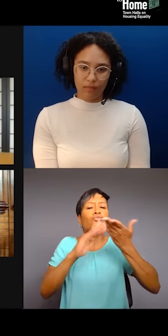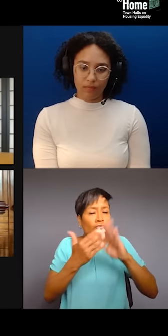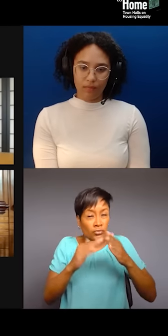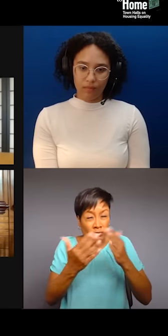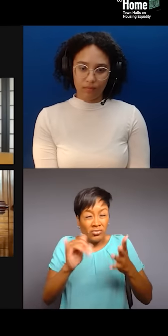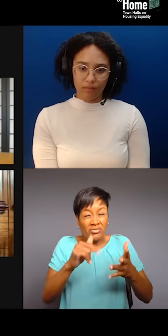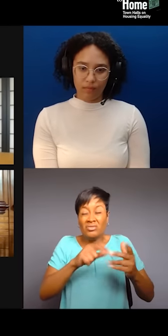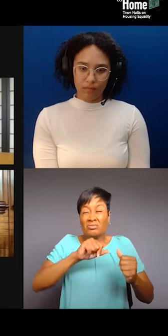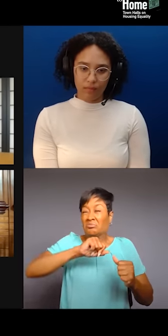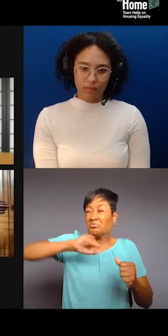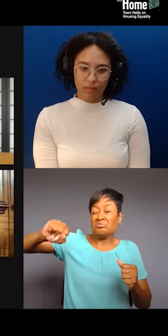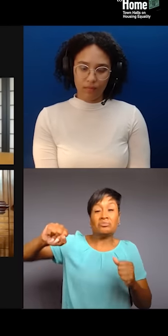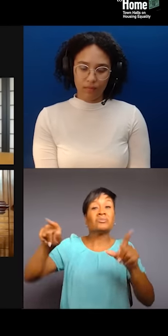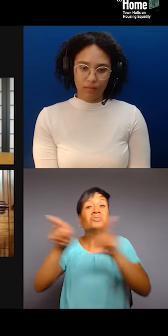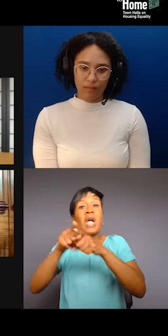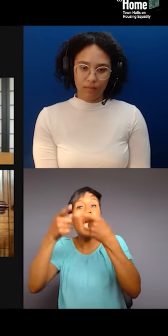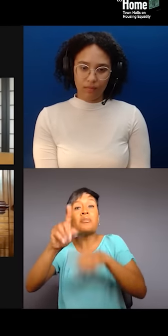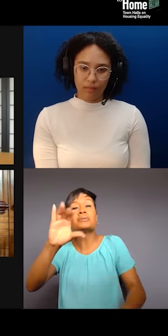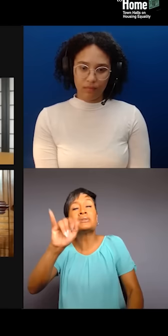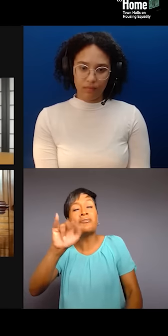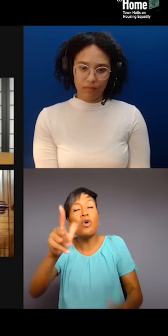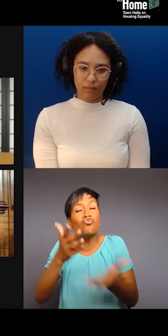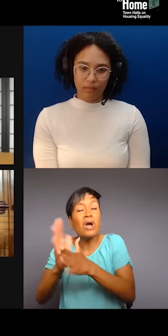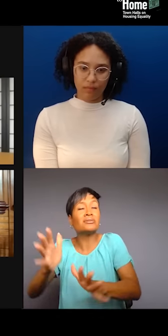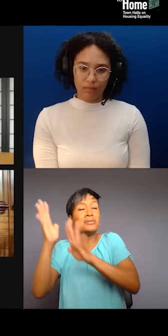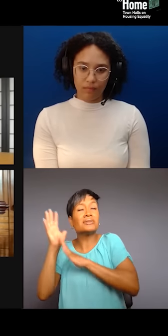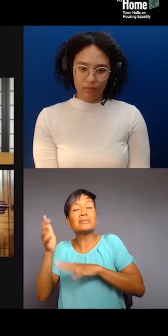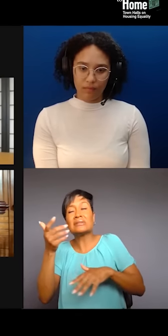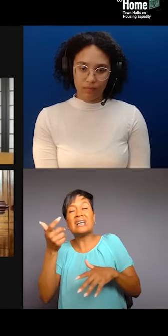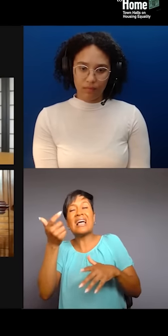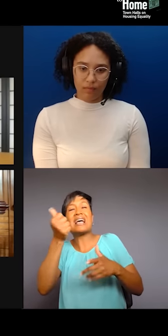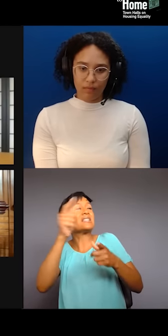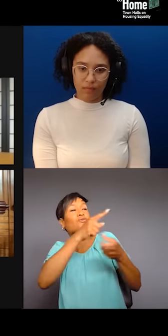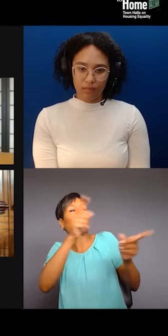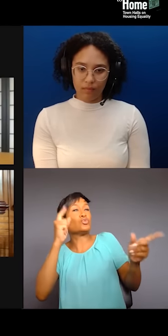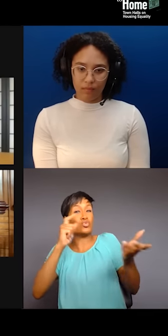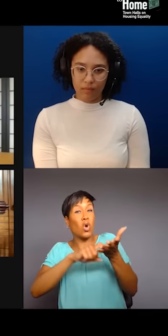and any movement you ever seen, the culture and the movement is right in the center of it, right?